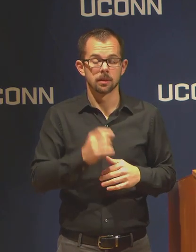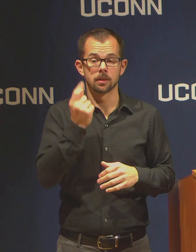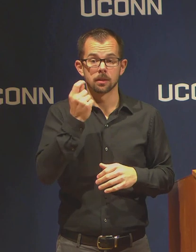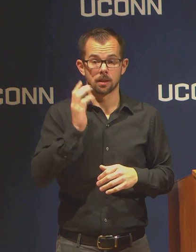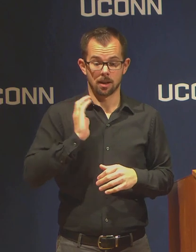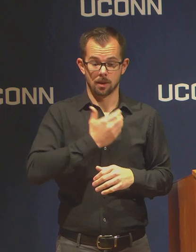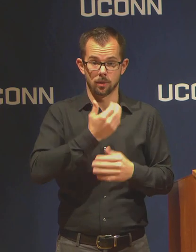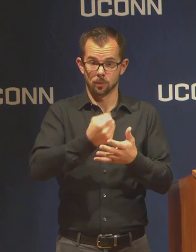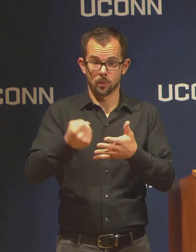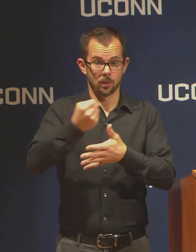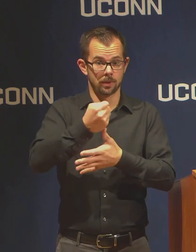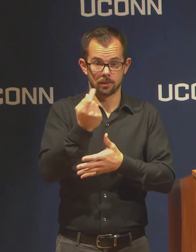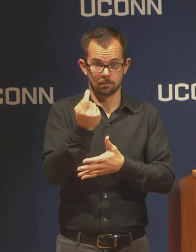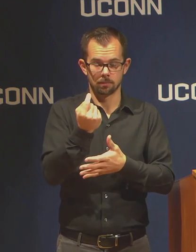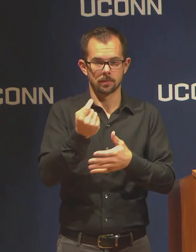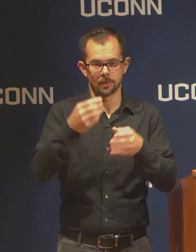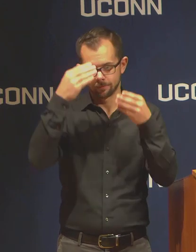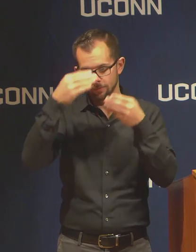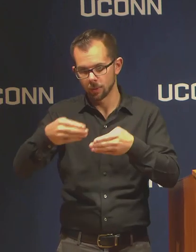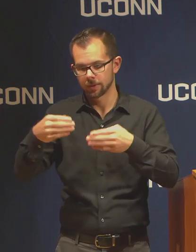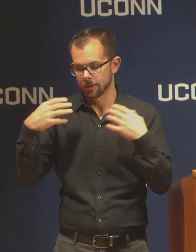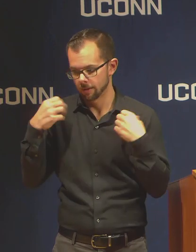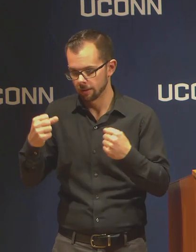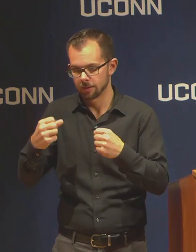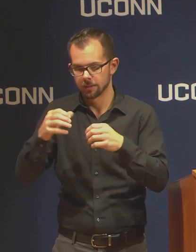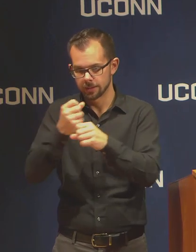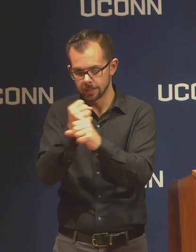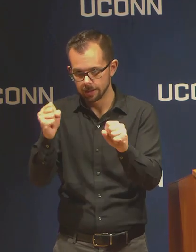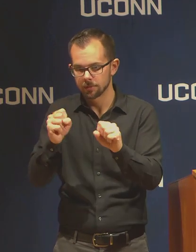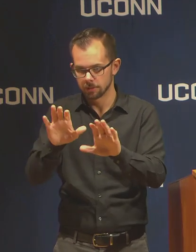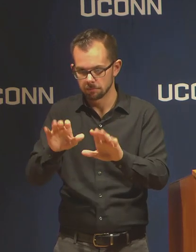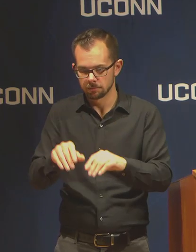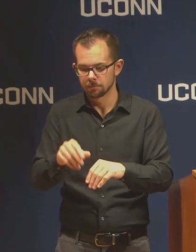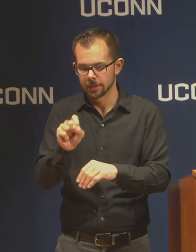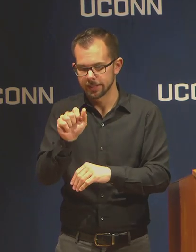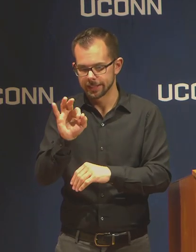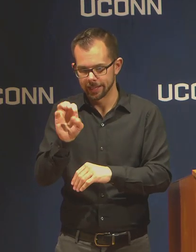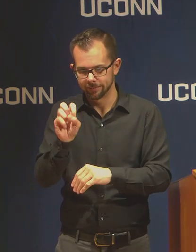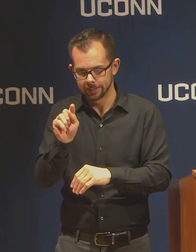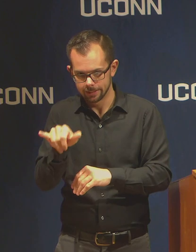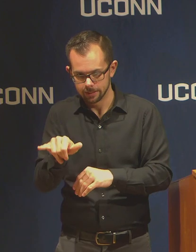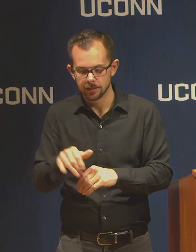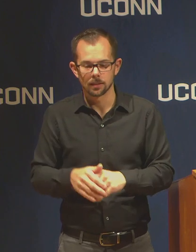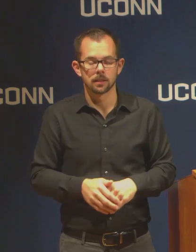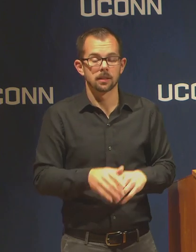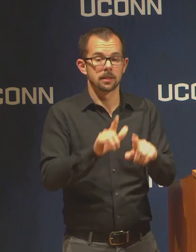on health and safety. At the same time we're trying to work in the background with state agencies